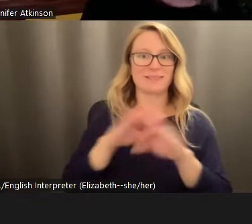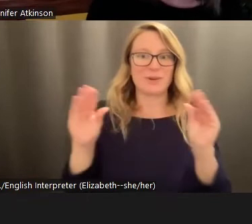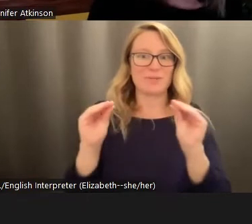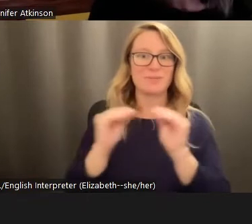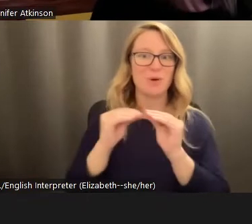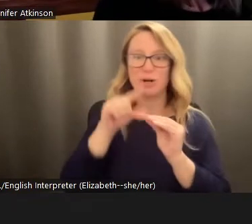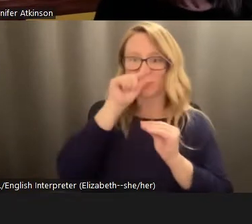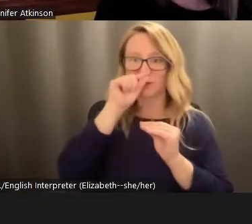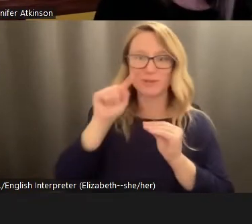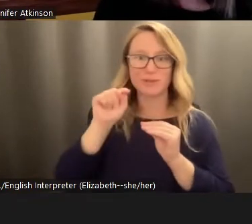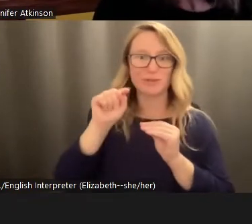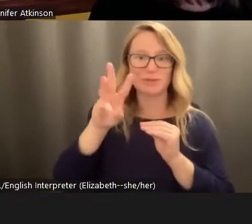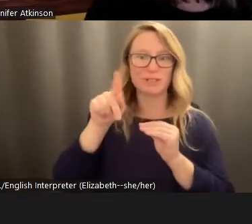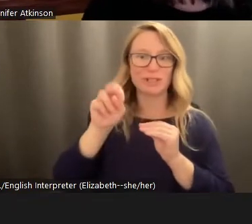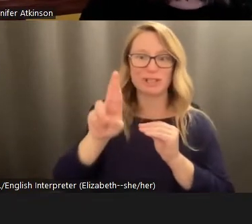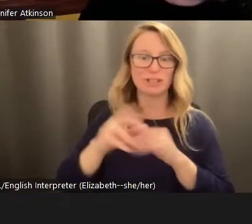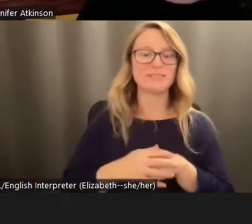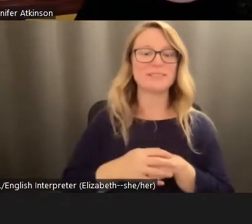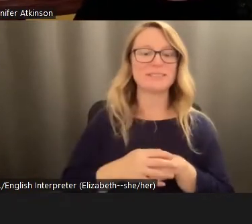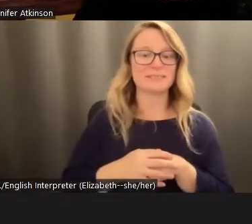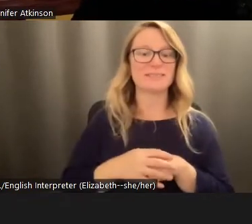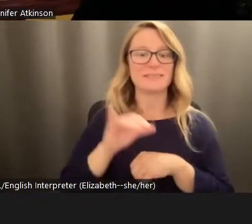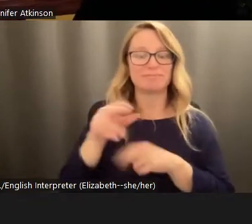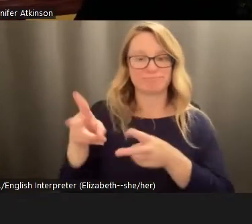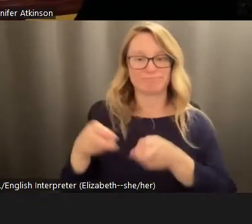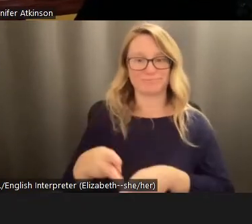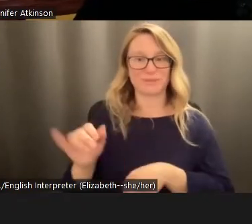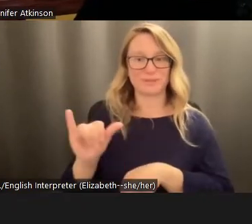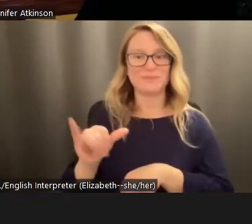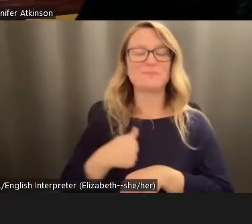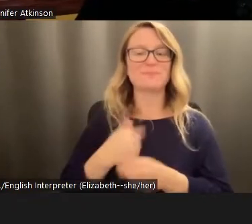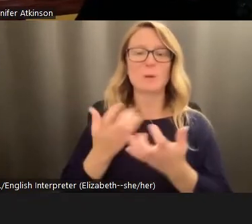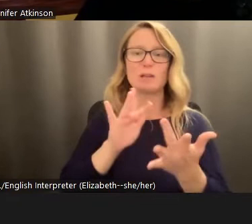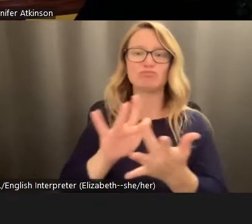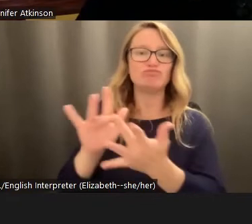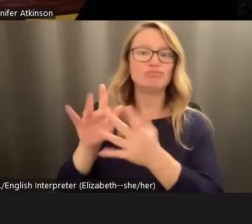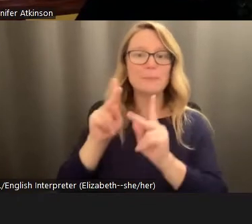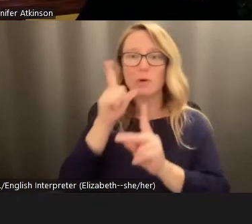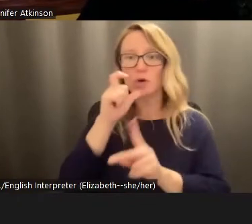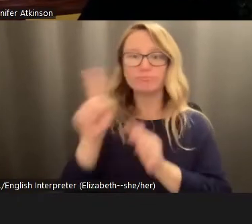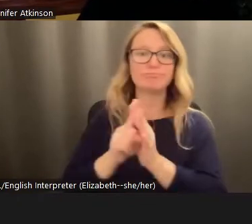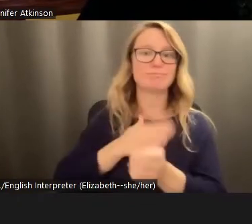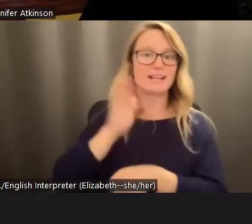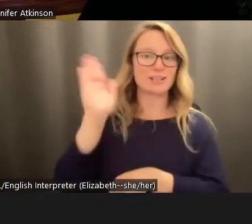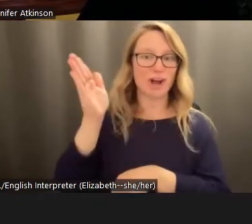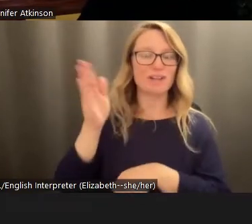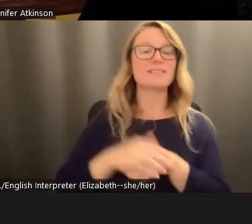days. Here's that one as well. So I love to keep in touch with people who come to these talks. But then in terms of the books